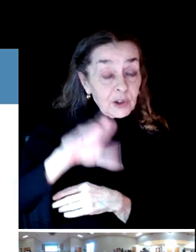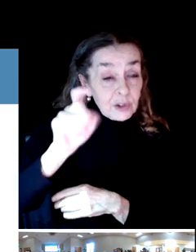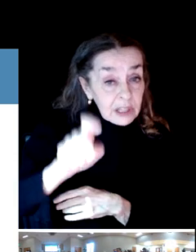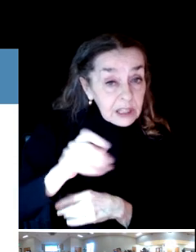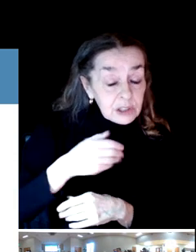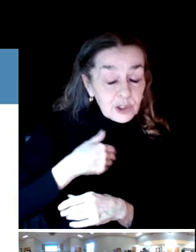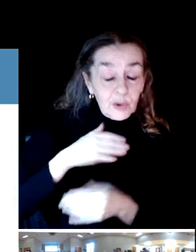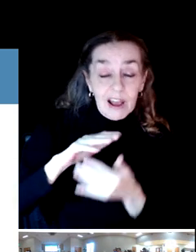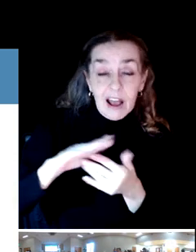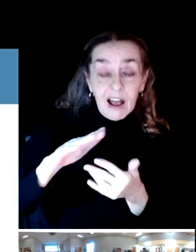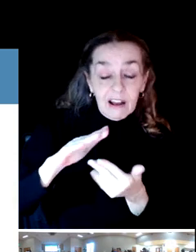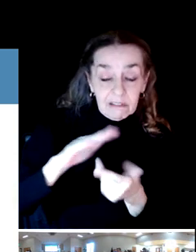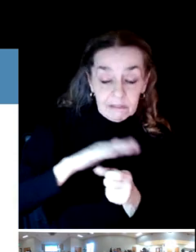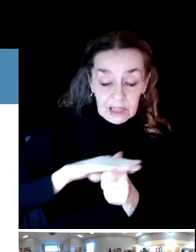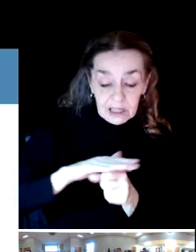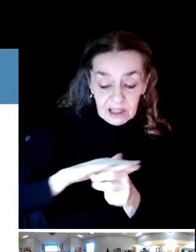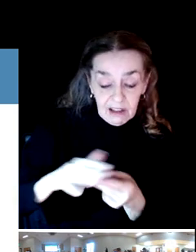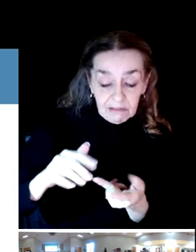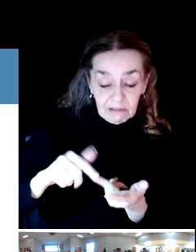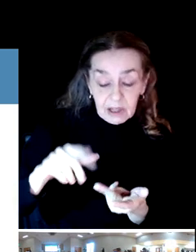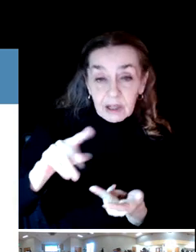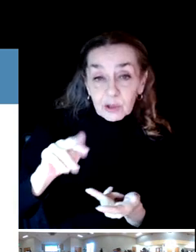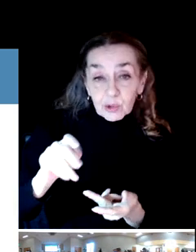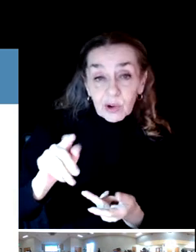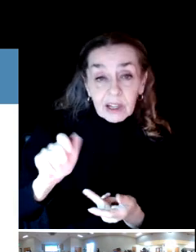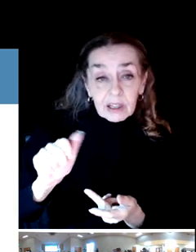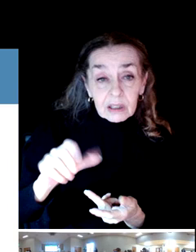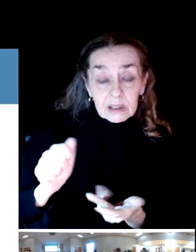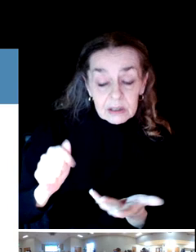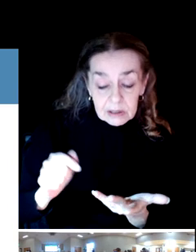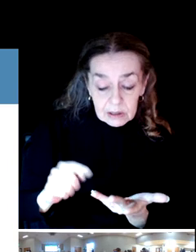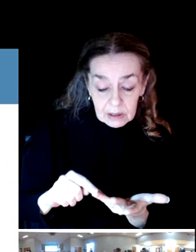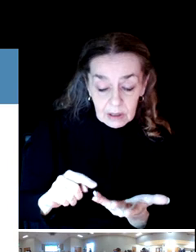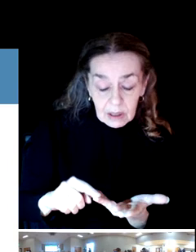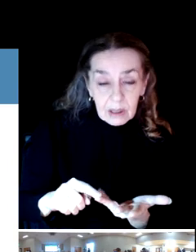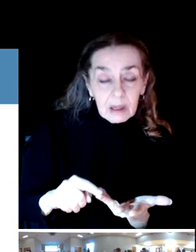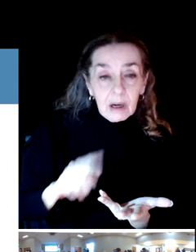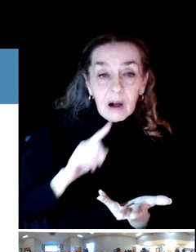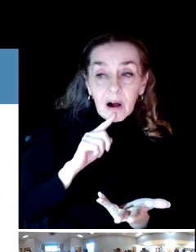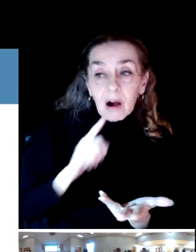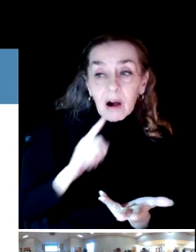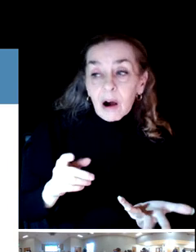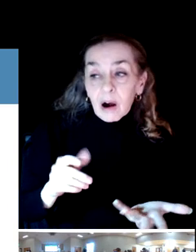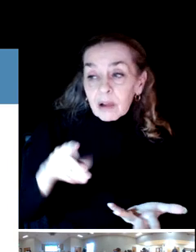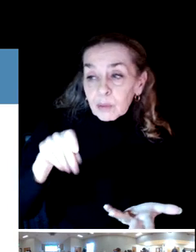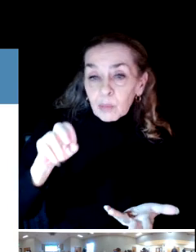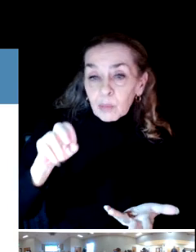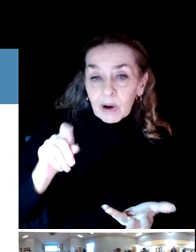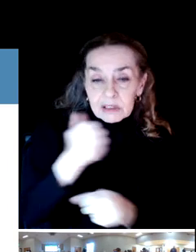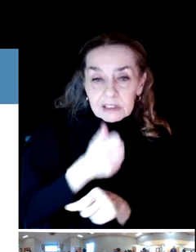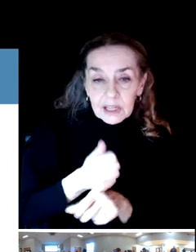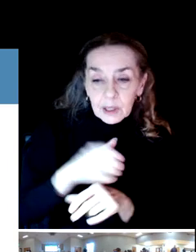Are they, do people have access or be distributed equitably across the district?